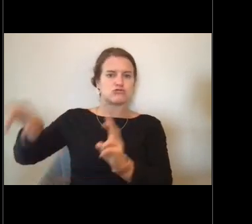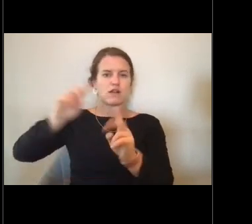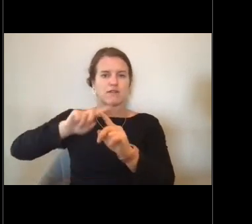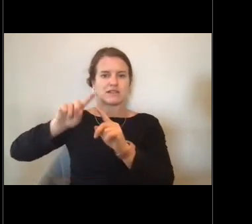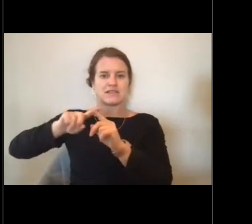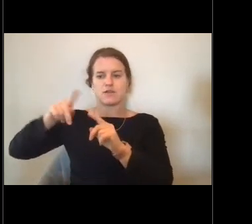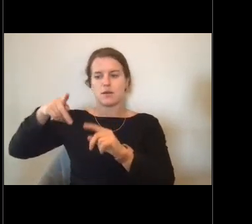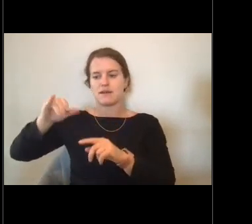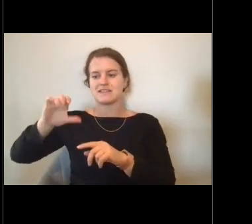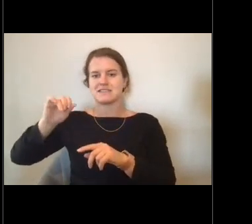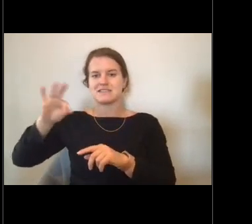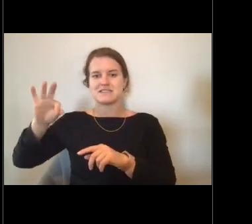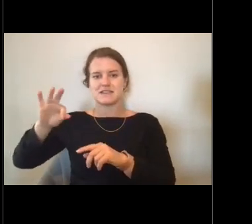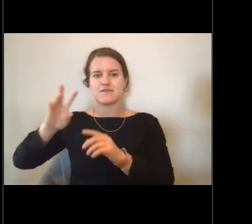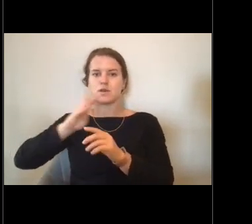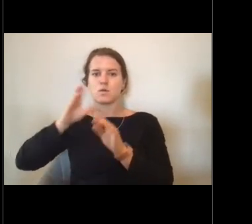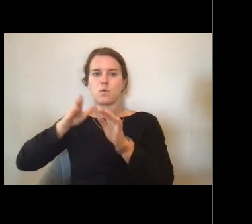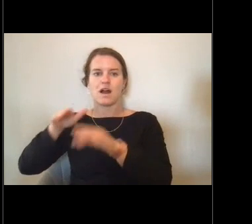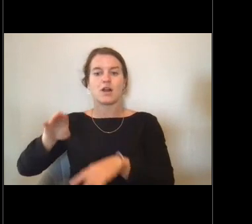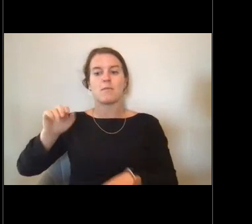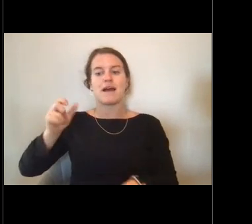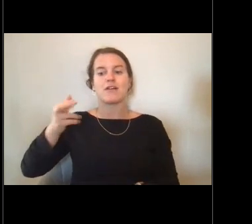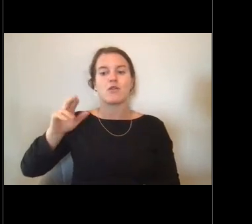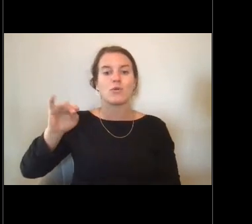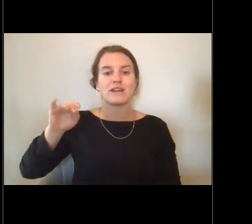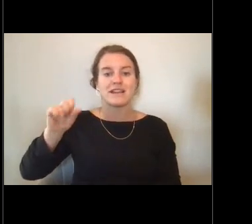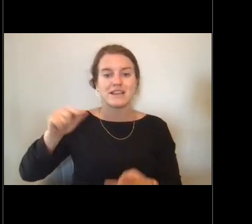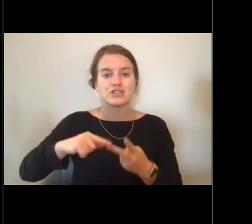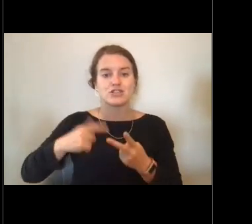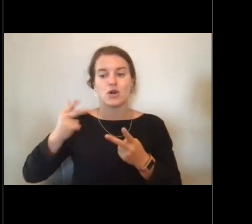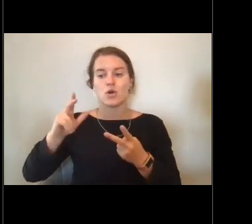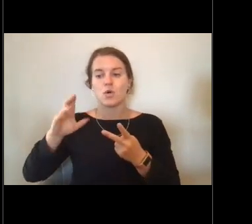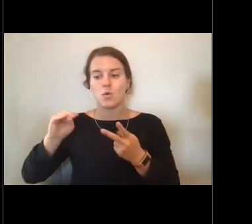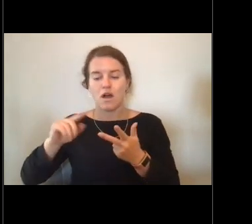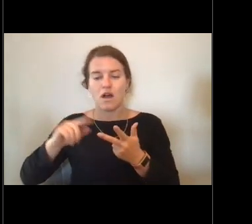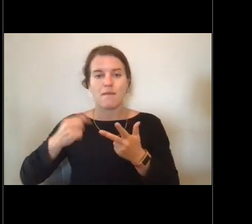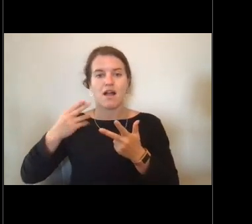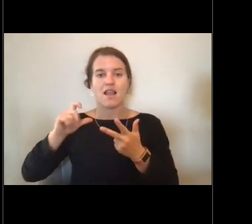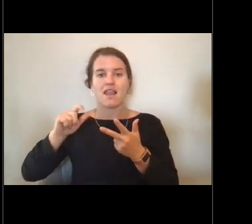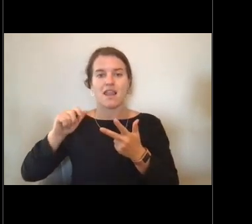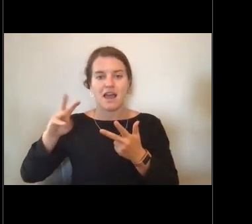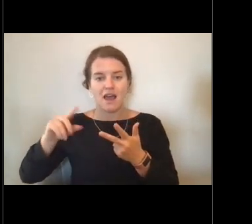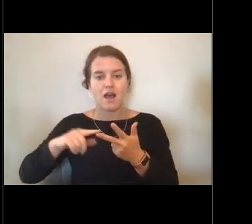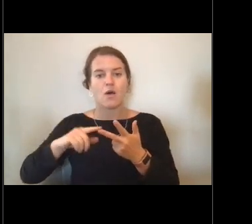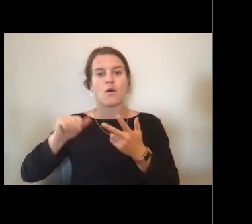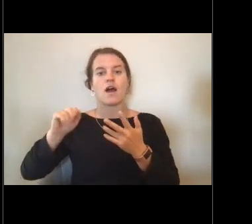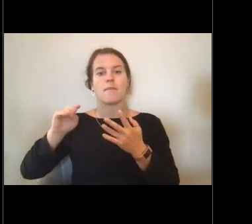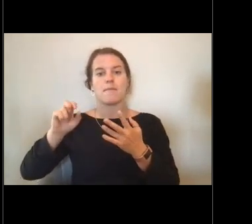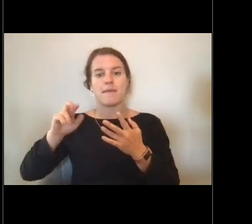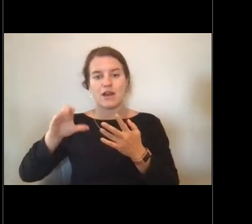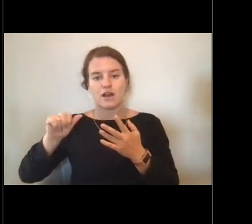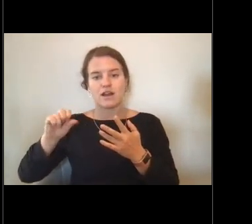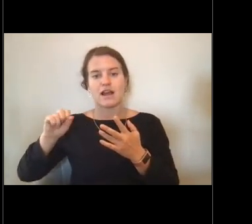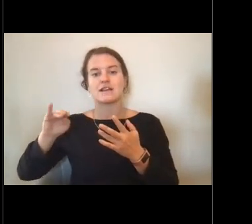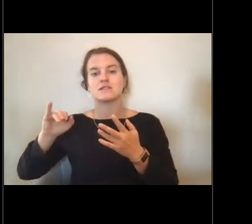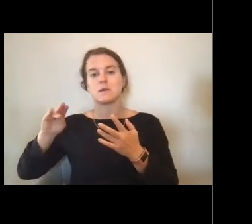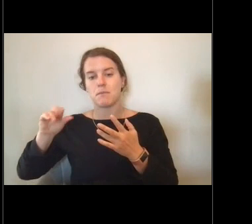I got to go to Micronesia, Guam, Palau, American Samoa. I even got to go give a presentation